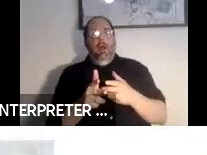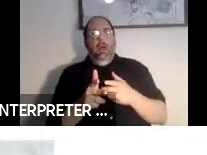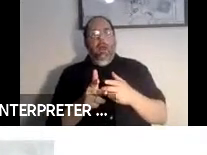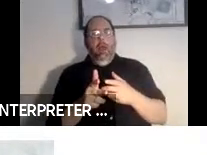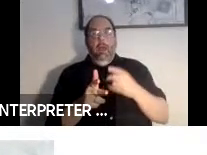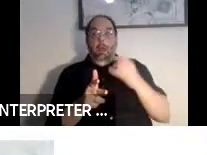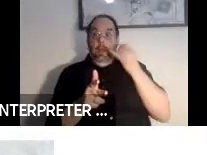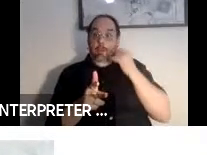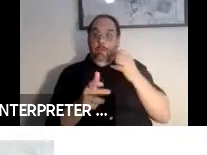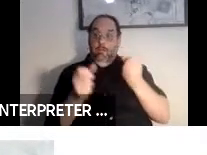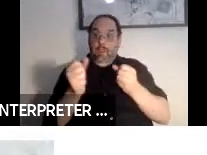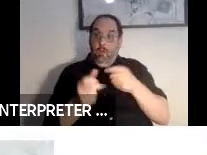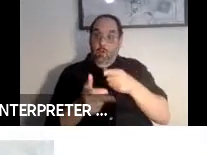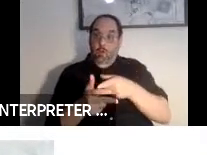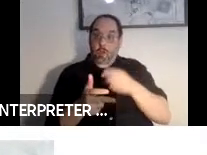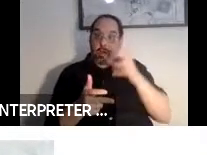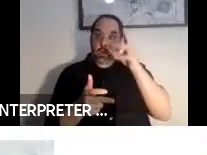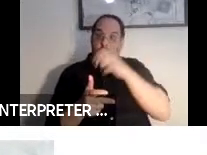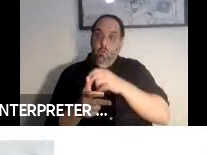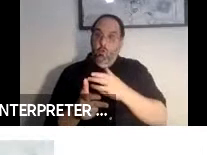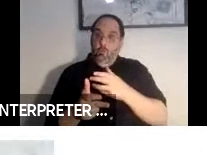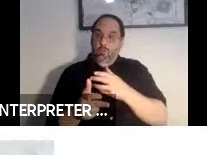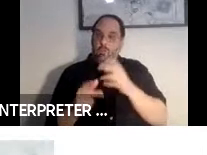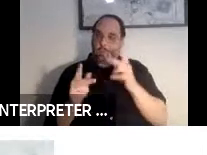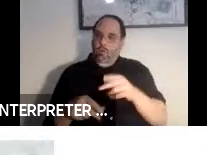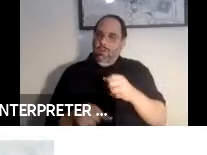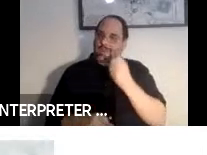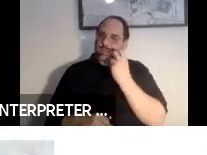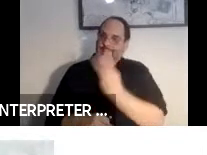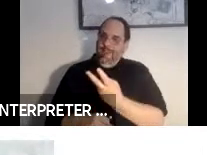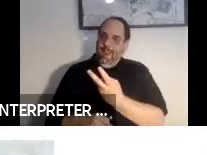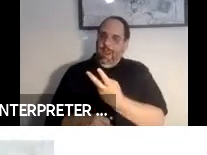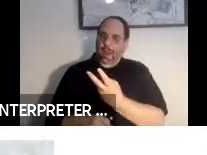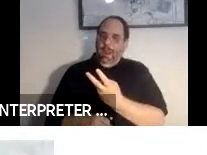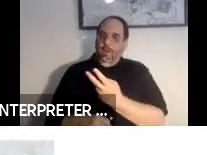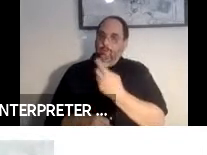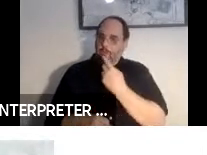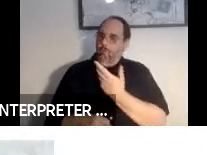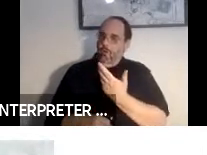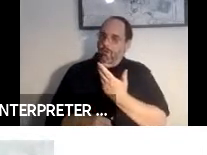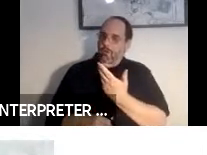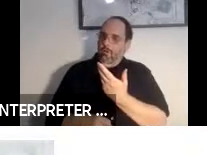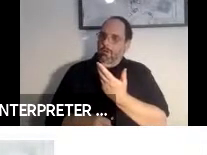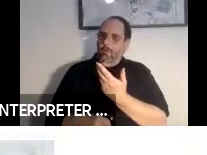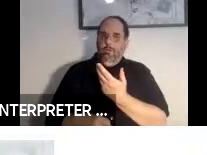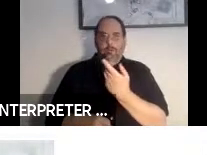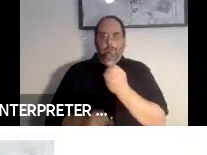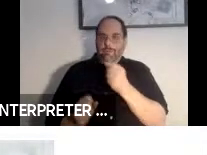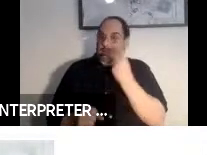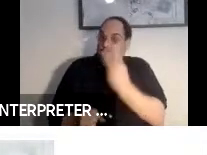that the rider is sighted, it might figure well you can tell I can't go I can't drive right now.